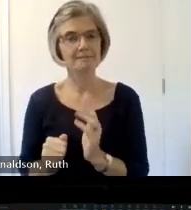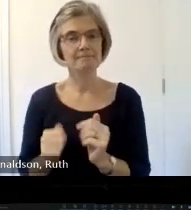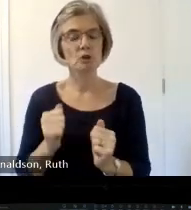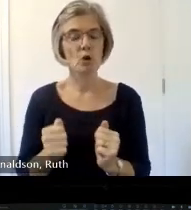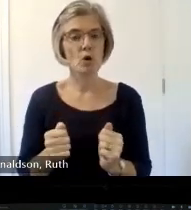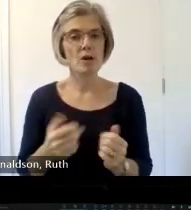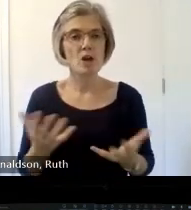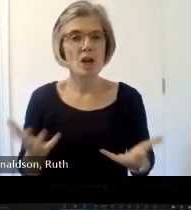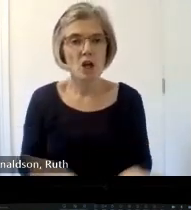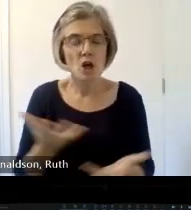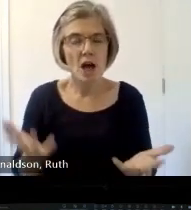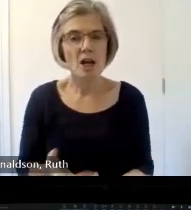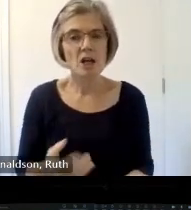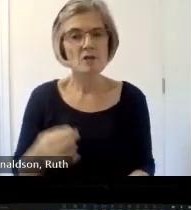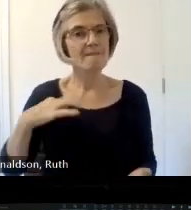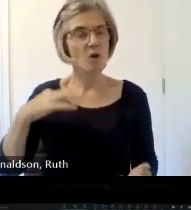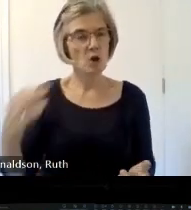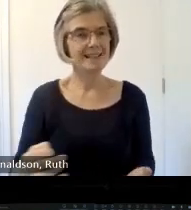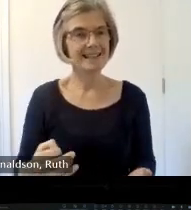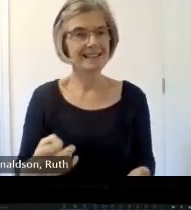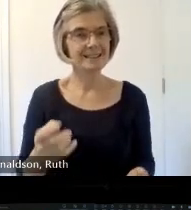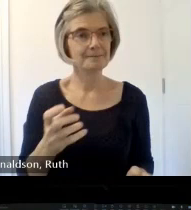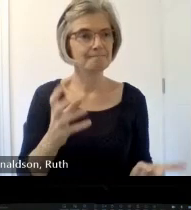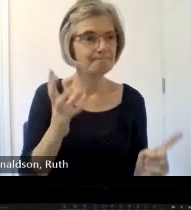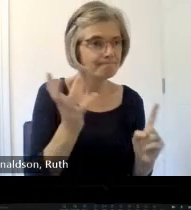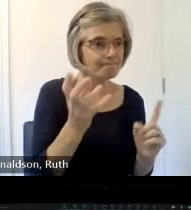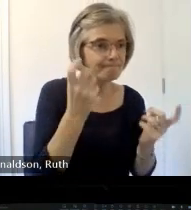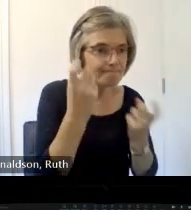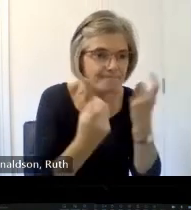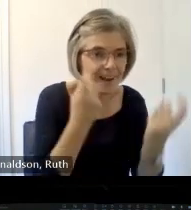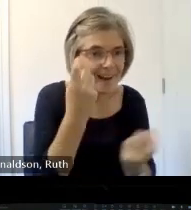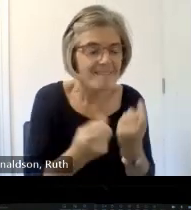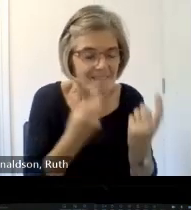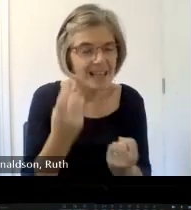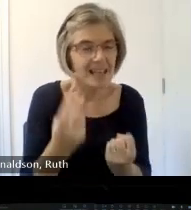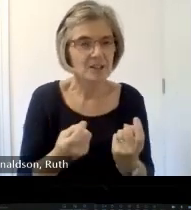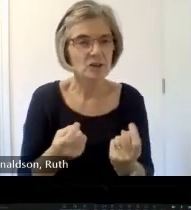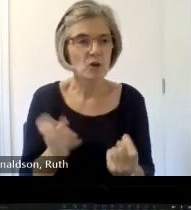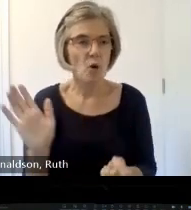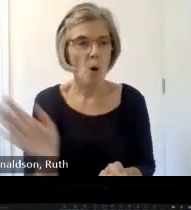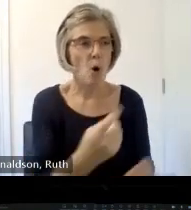down uh all items that are loose belong to the congregation when the congregation is dissolved